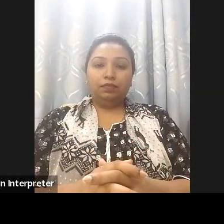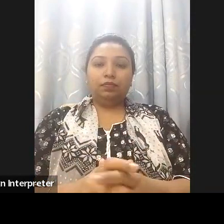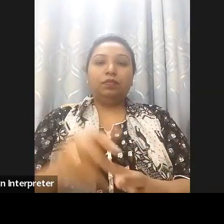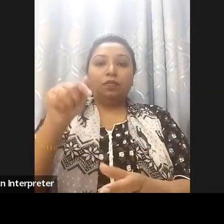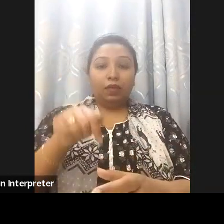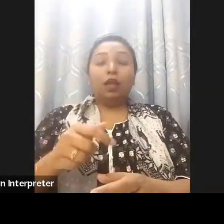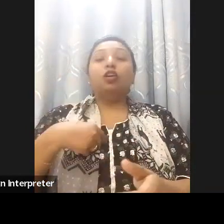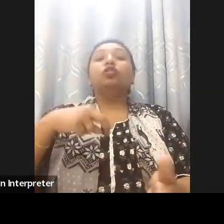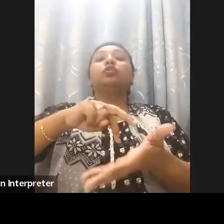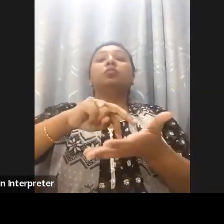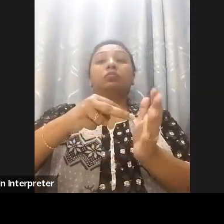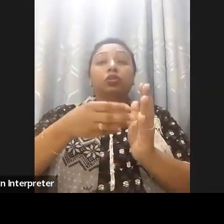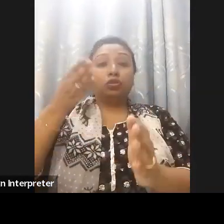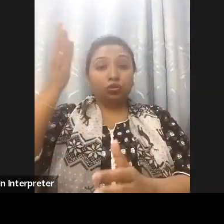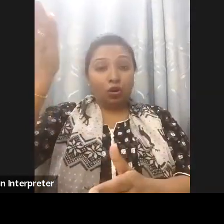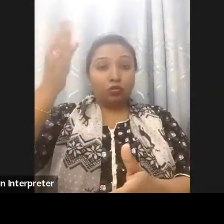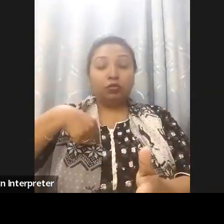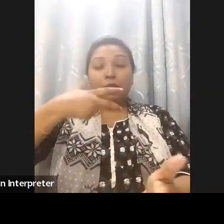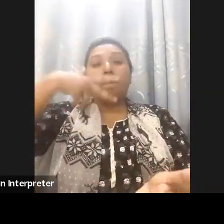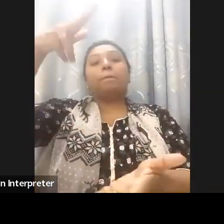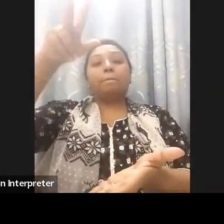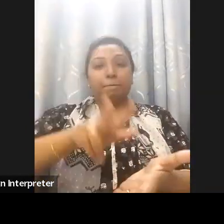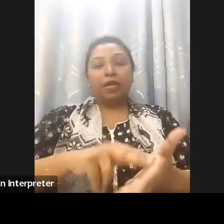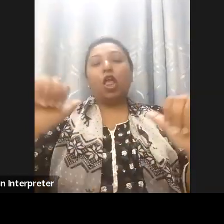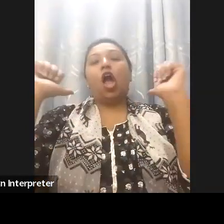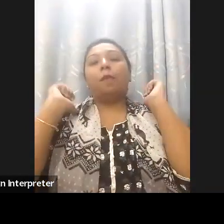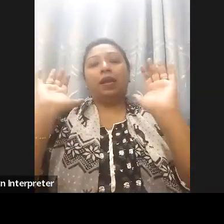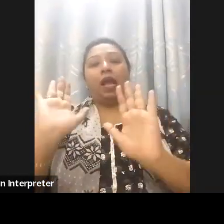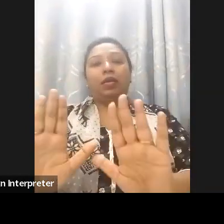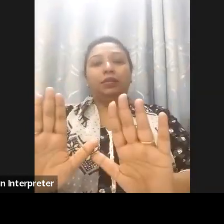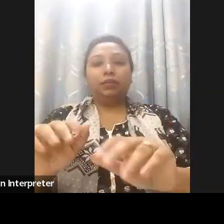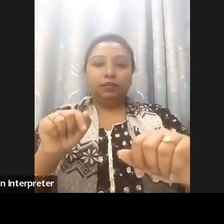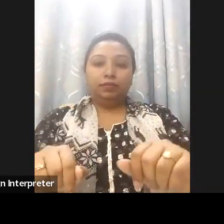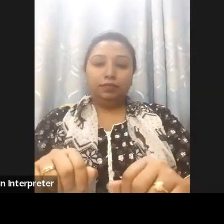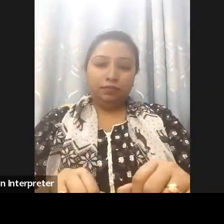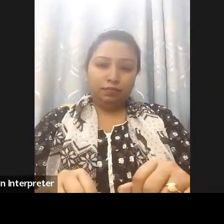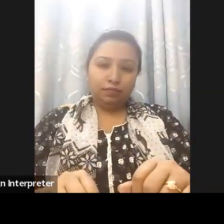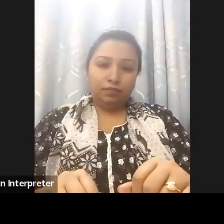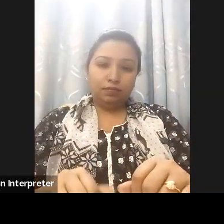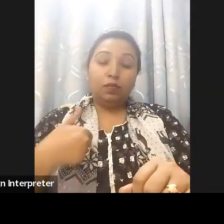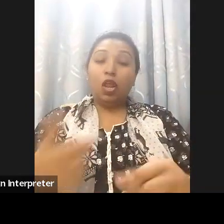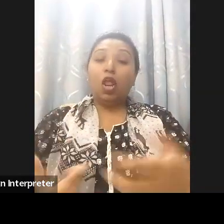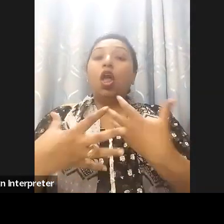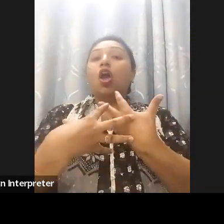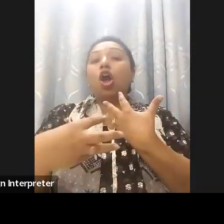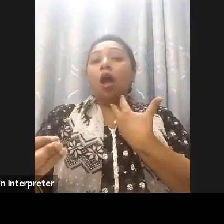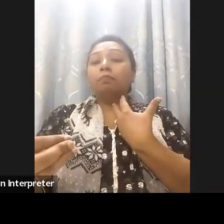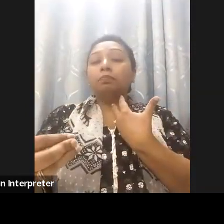and copyright exception, copyright exception has been included in the copyright law of Bangladesh